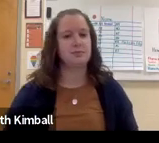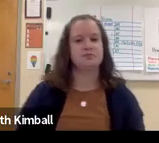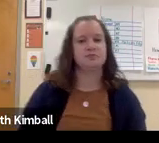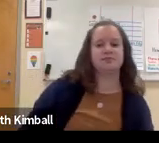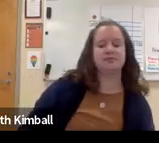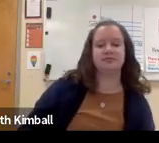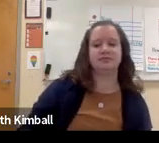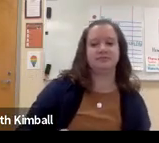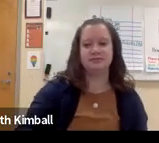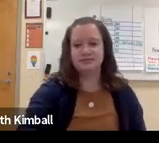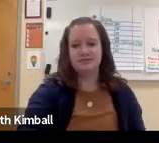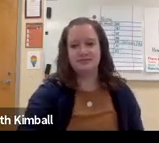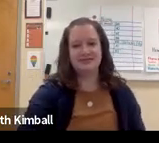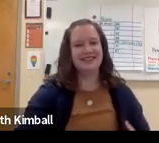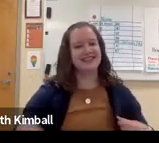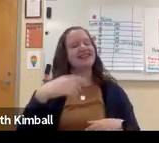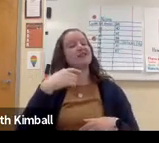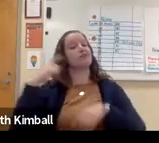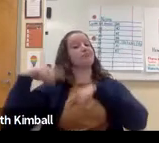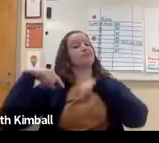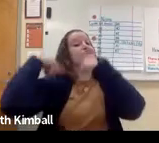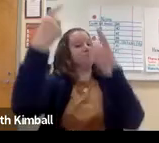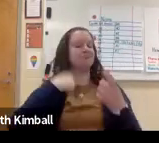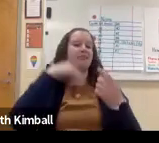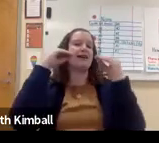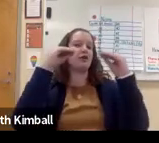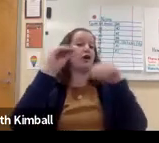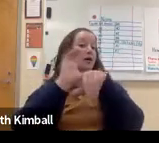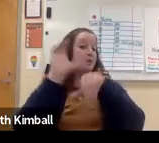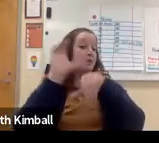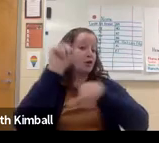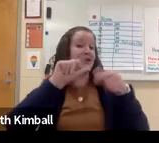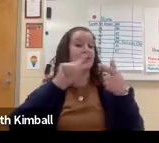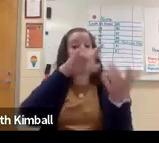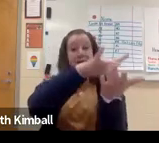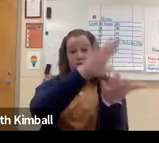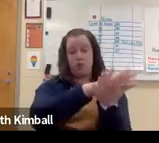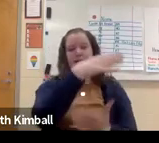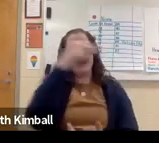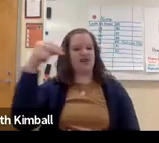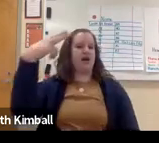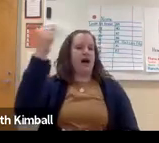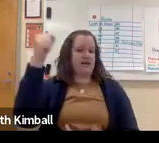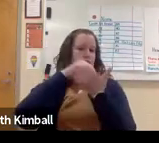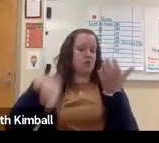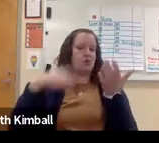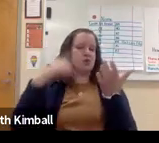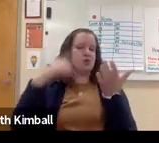are not interested in teaching or are nervous about teaching. I take over those courses. I have taught computer science to middle school